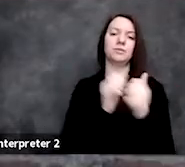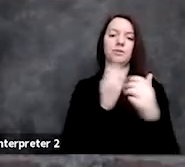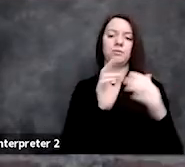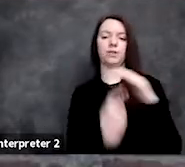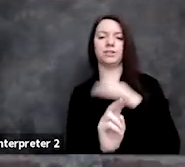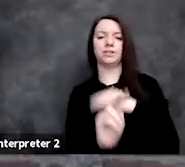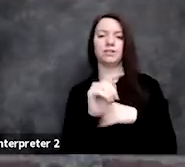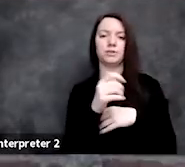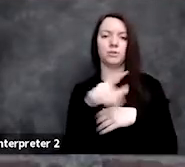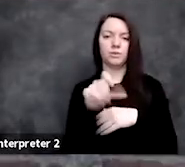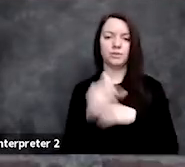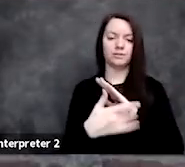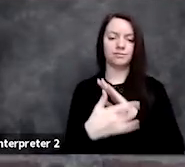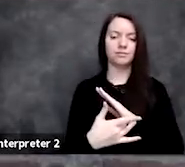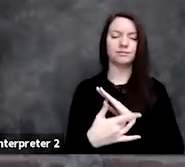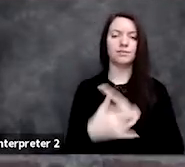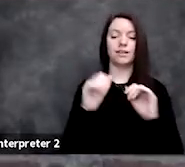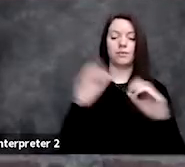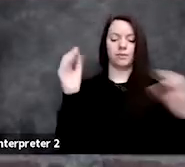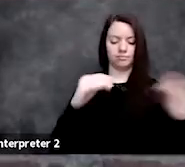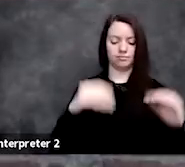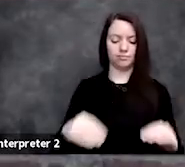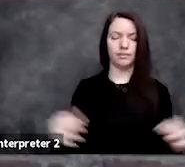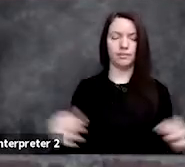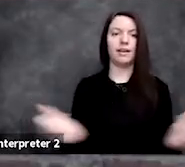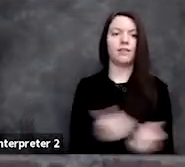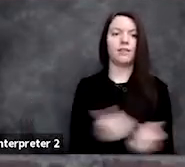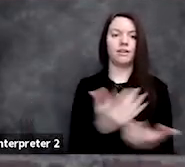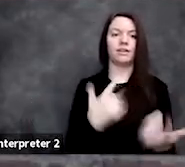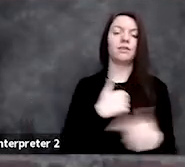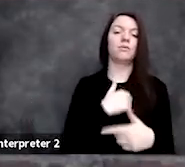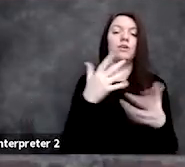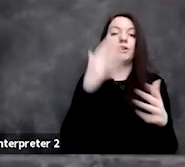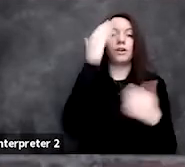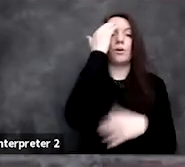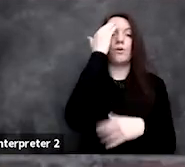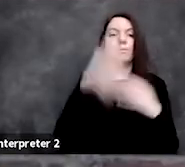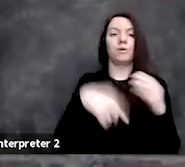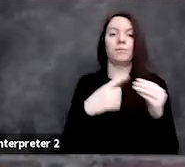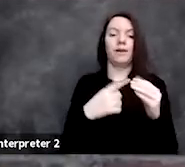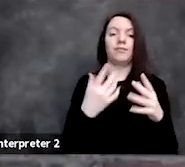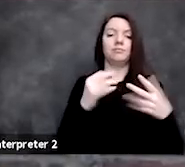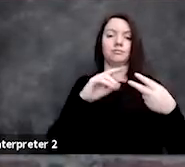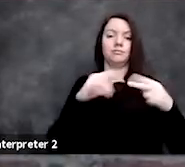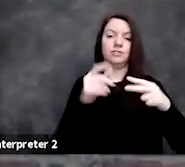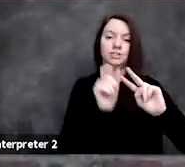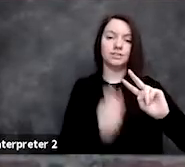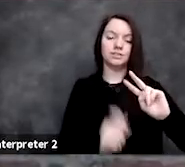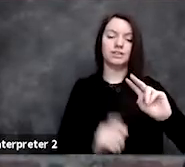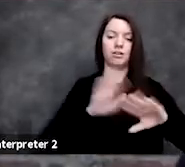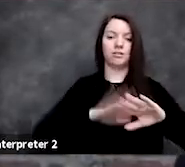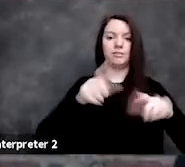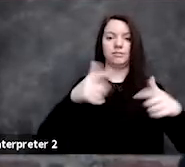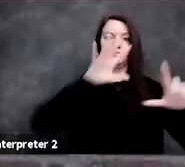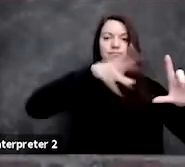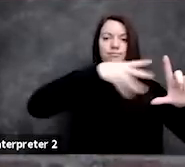can we put together everything that we know about genes into a matrix and then use that to train a predictor